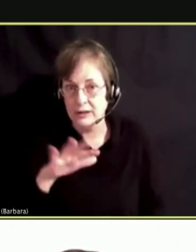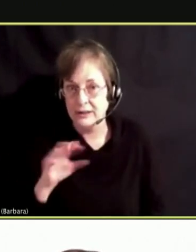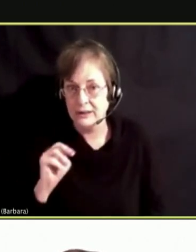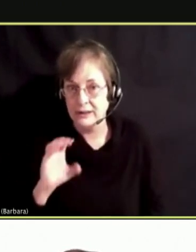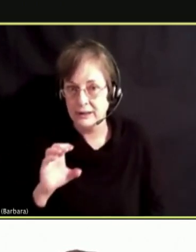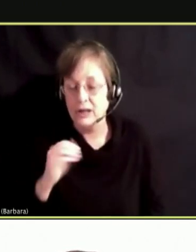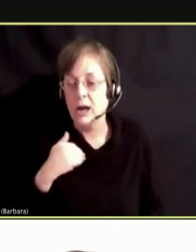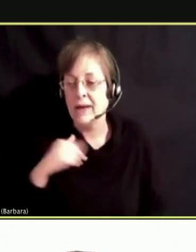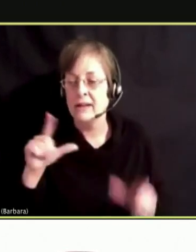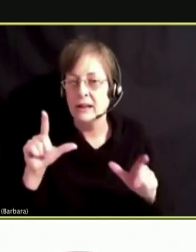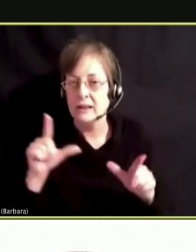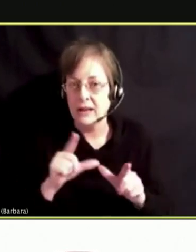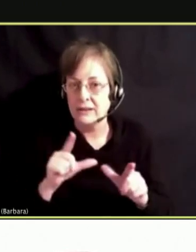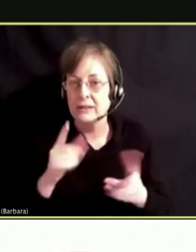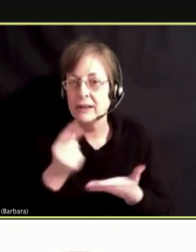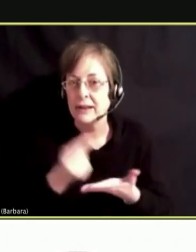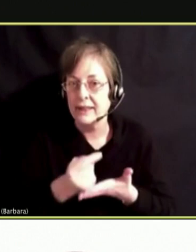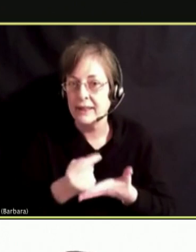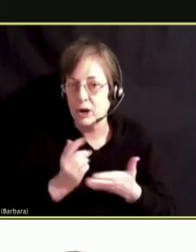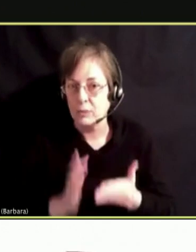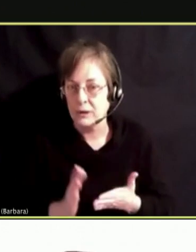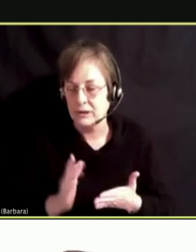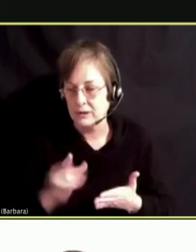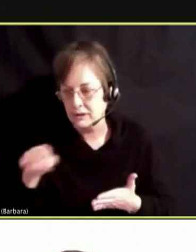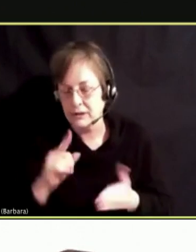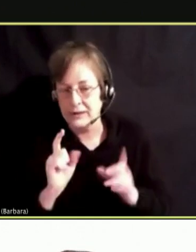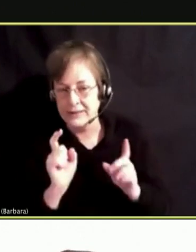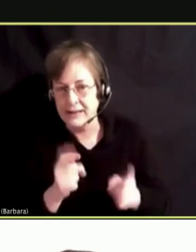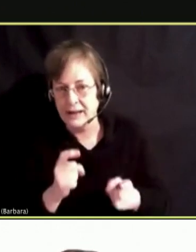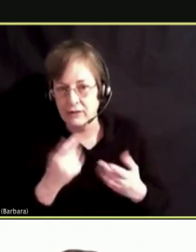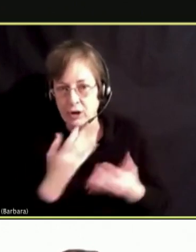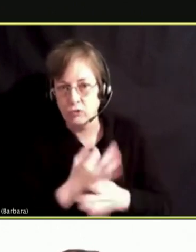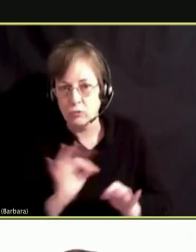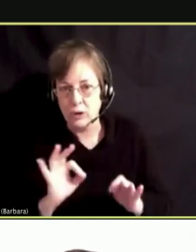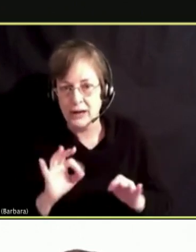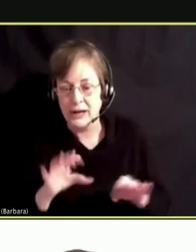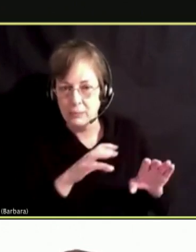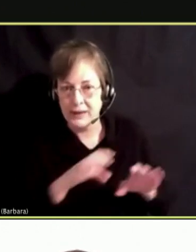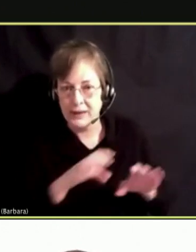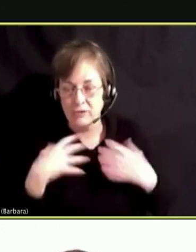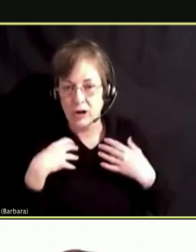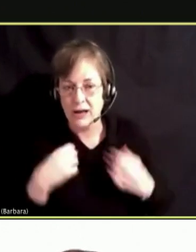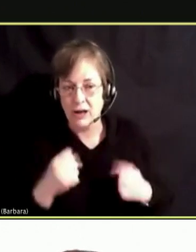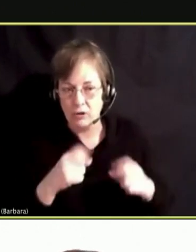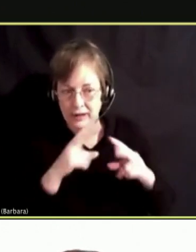WHO WILL PROVIDE A FREE BEHAVIORAL HEALTH ASSESSMENT AND MAKE REFERRALS FOR TREATMENT